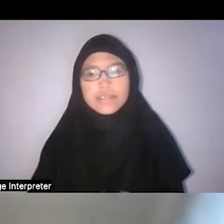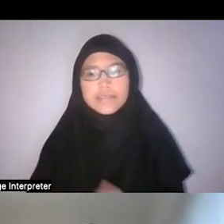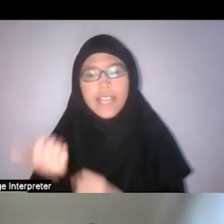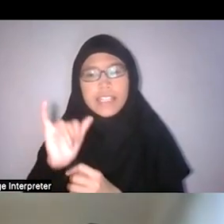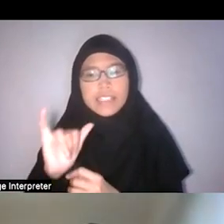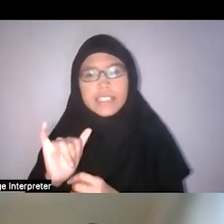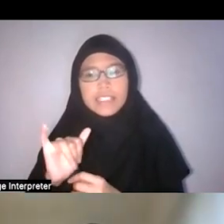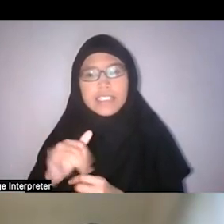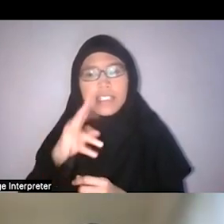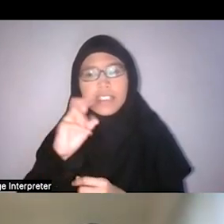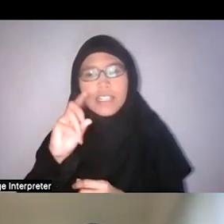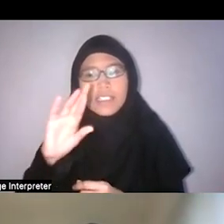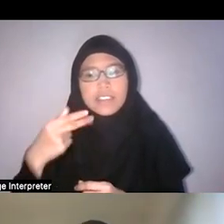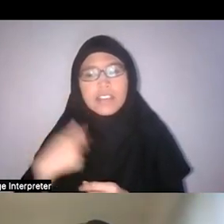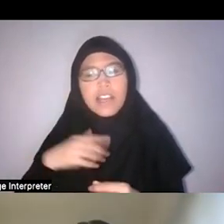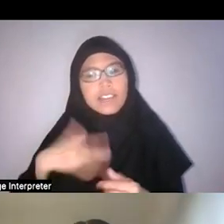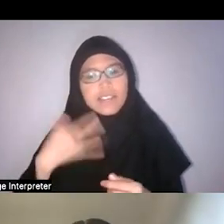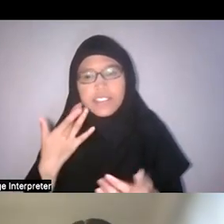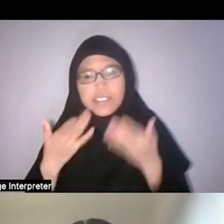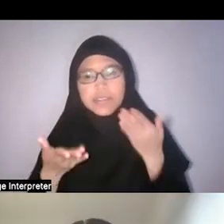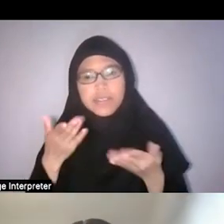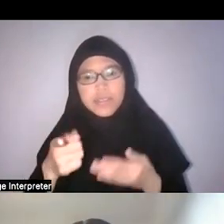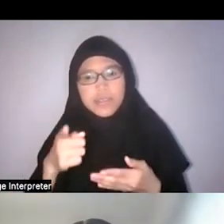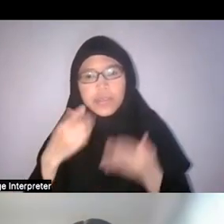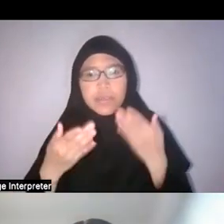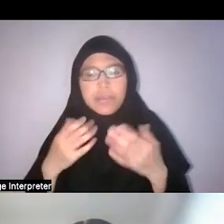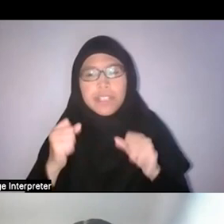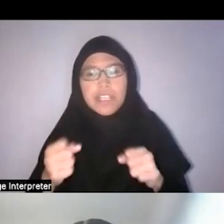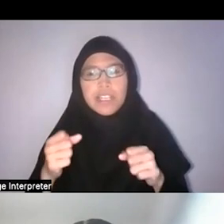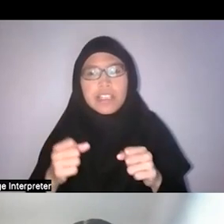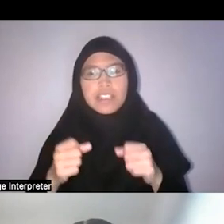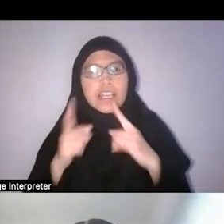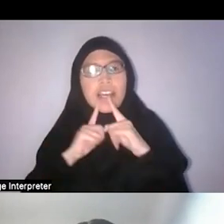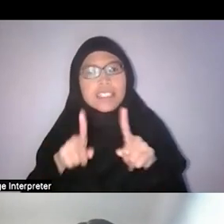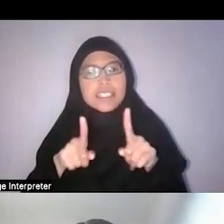Nadirah, I feel like you would probably be well-suited to tackle this.